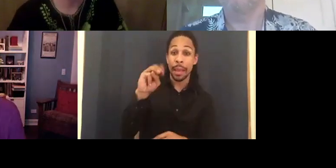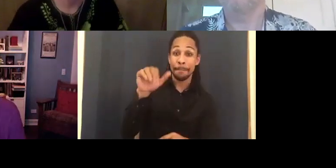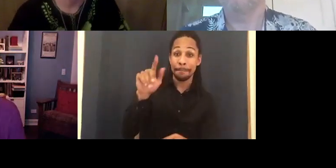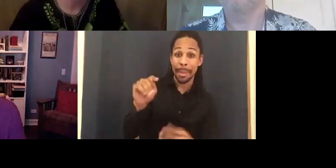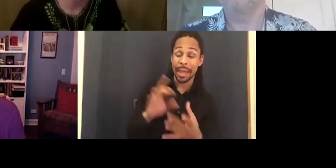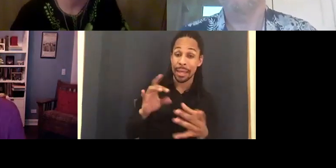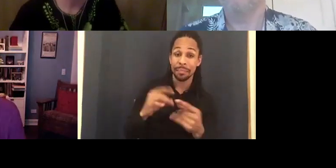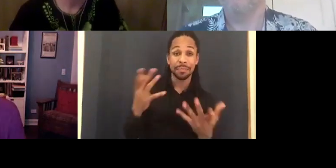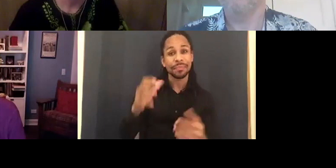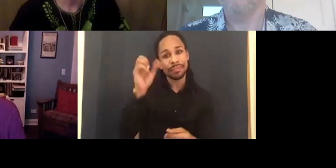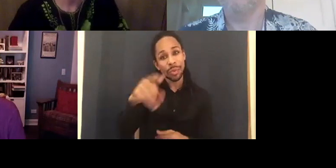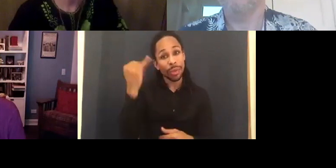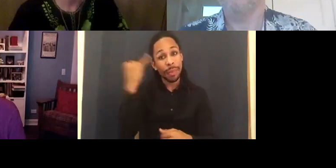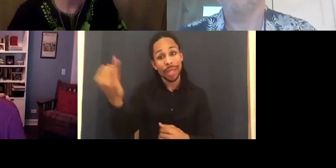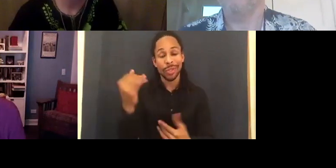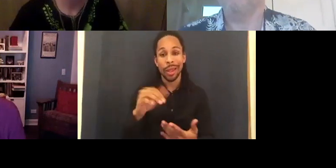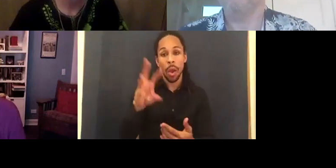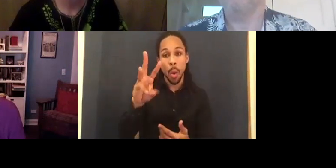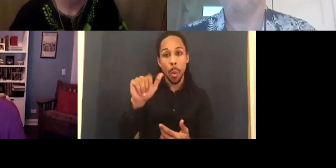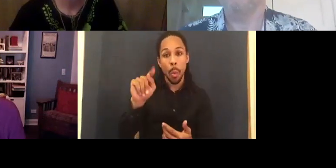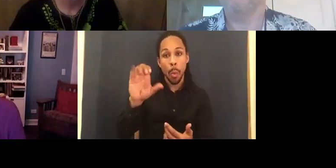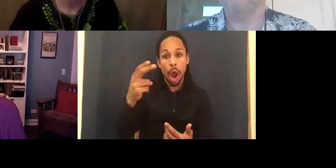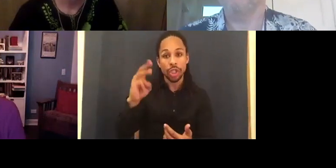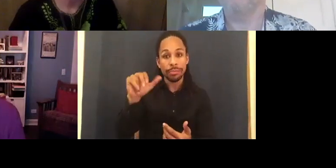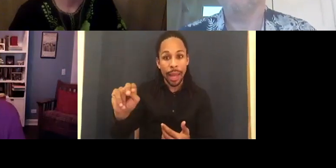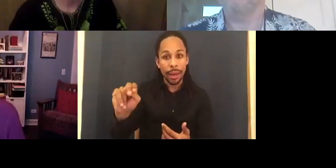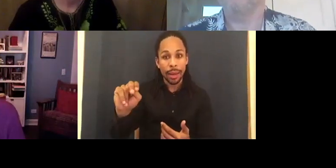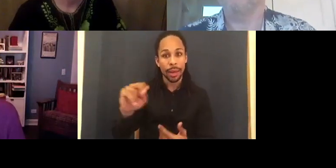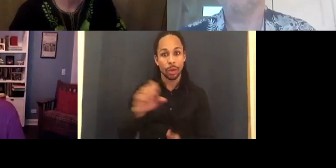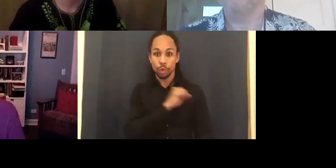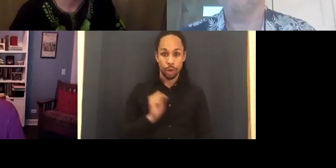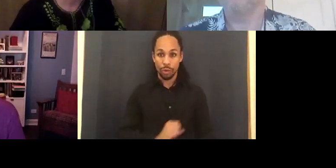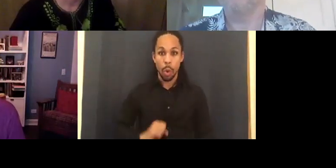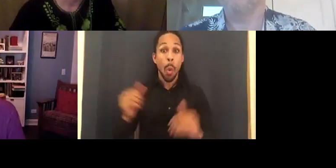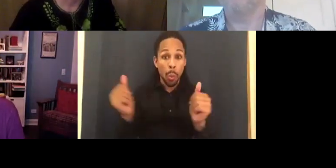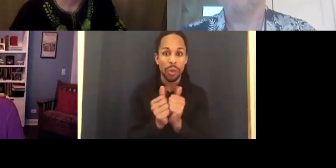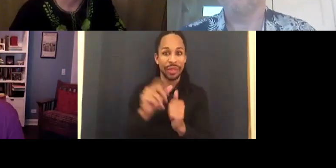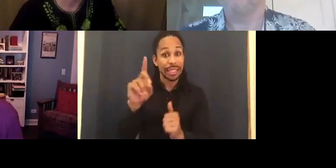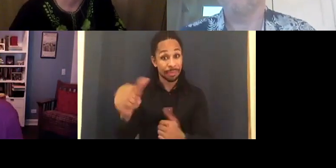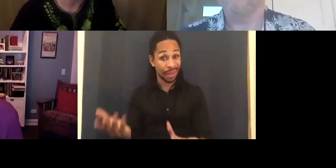a watch man with a disability? >> They're all disabled anyway.